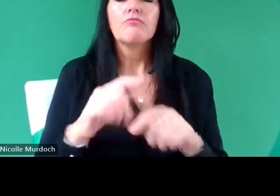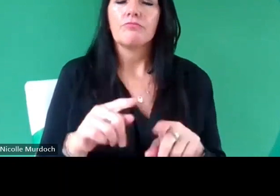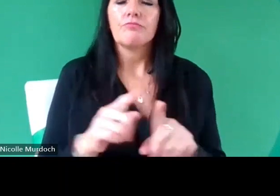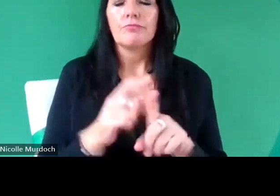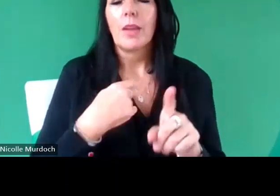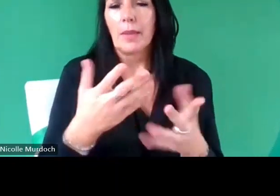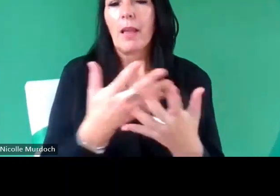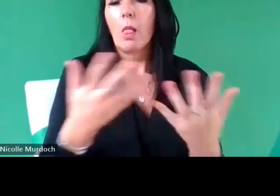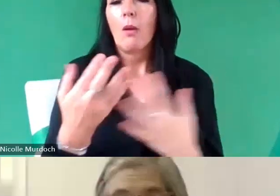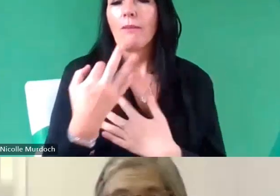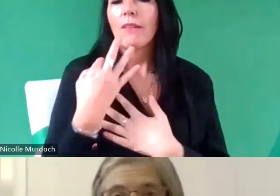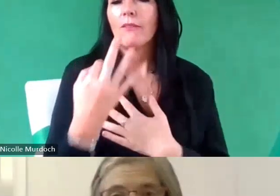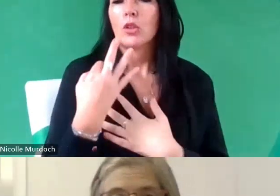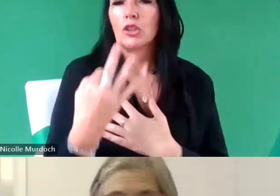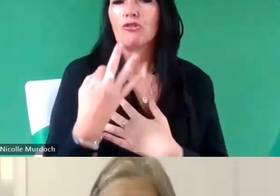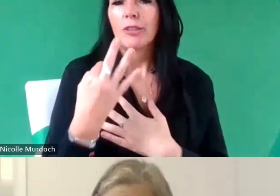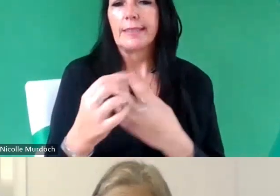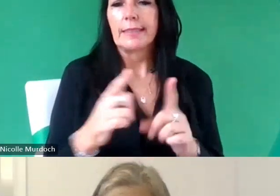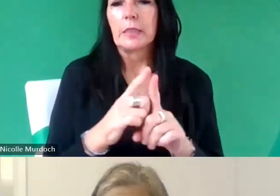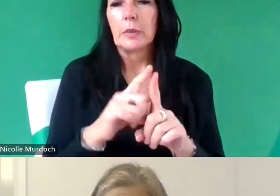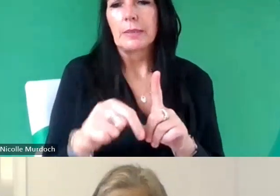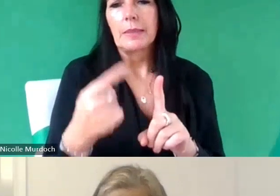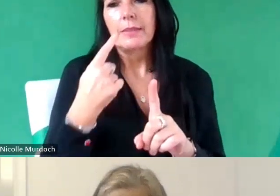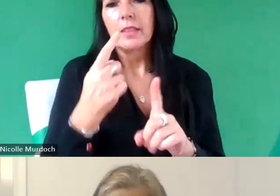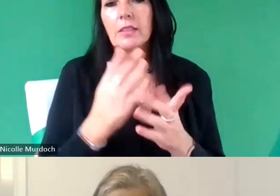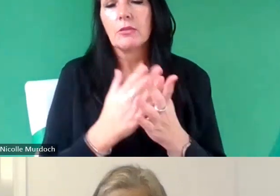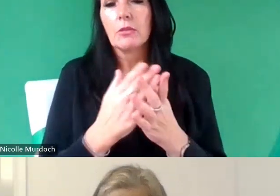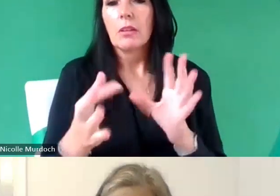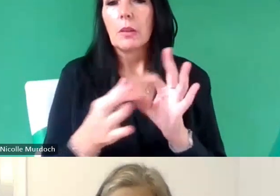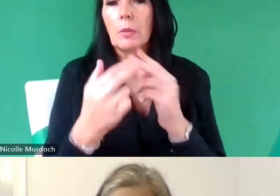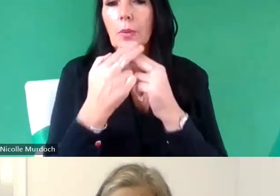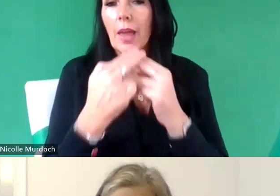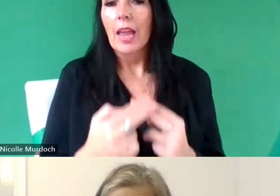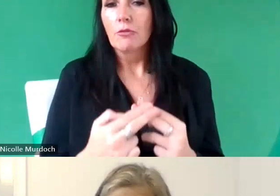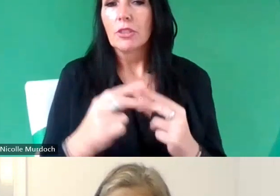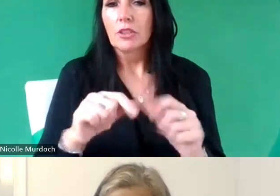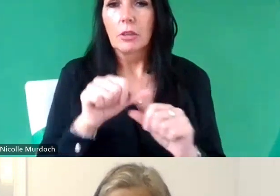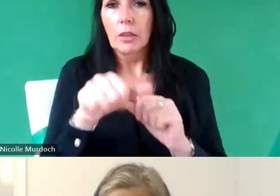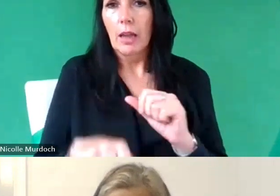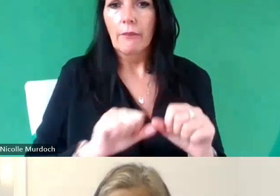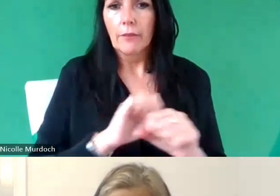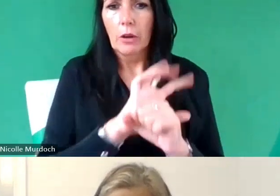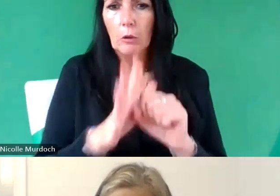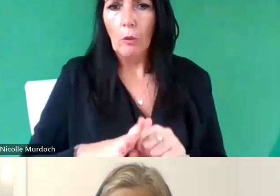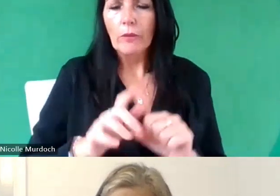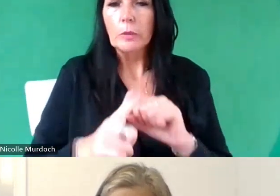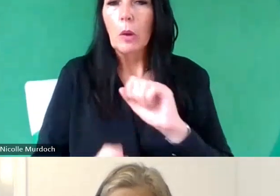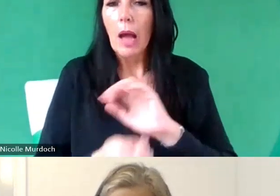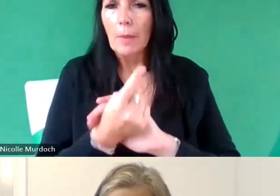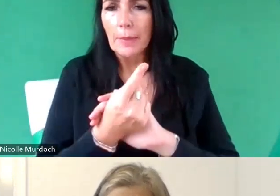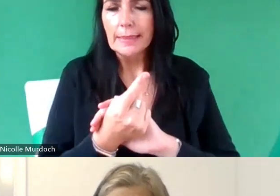like might perent to a Heritage is that kind of post pandemic we kind of seeing a reduction in